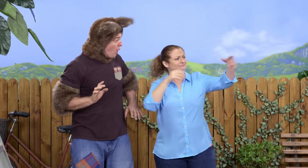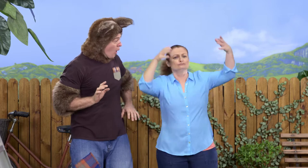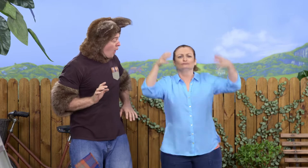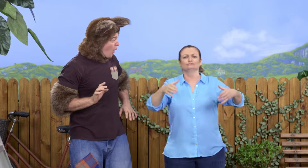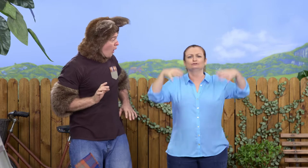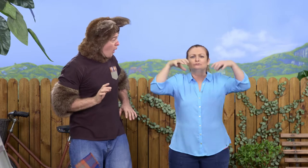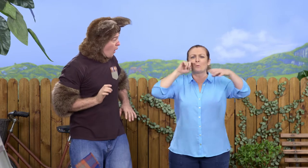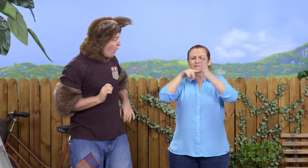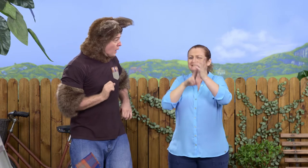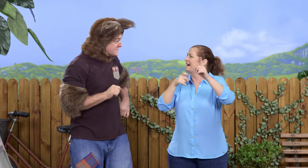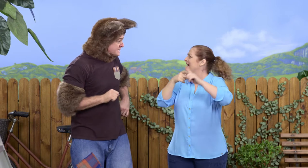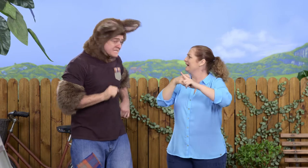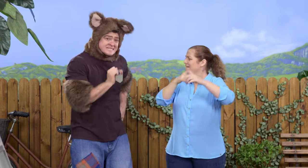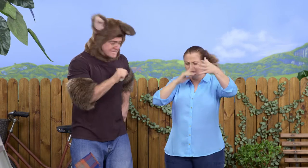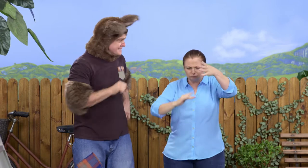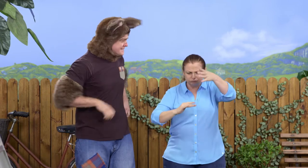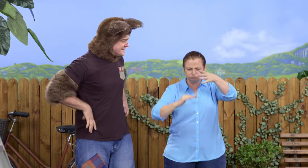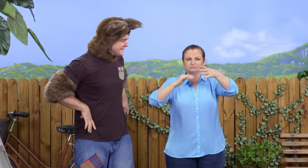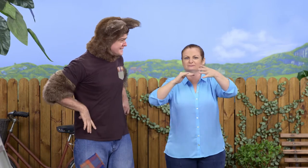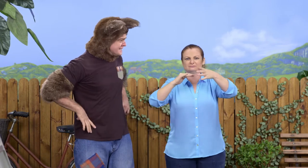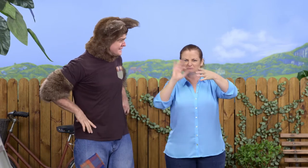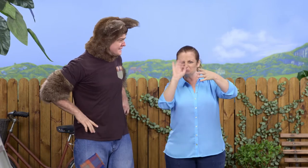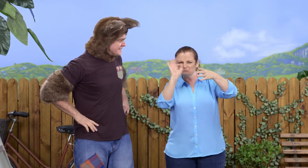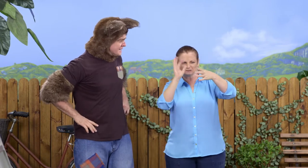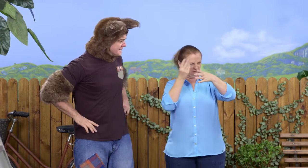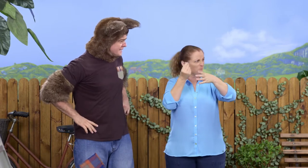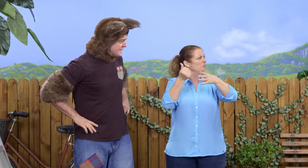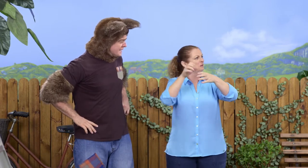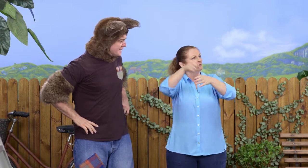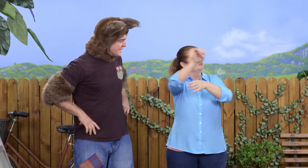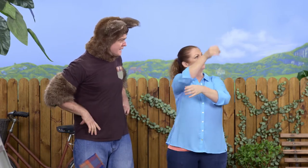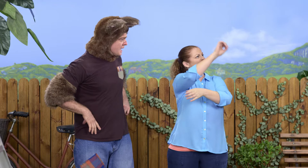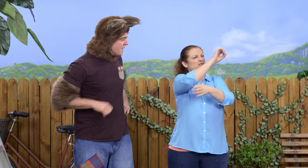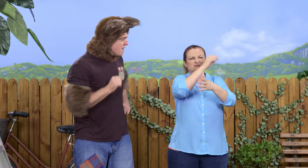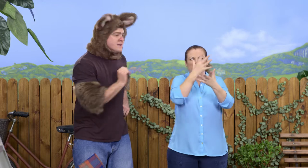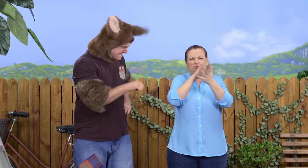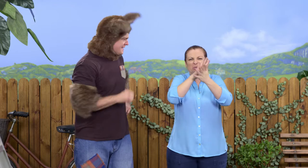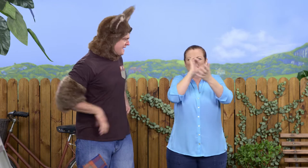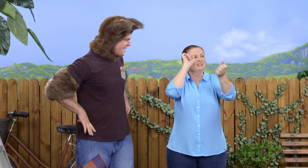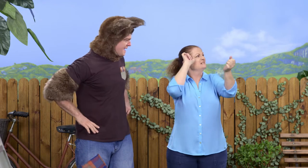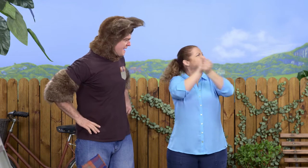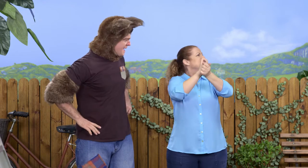We talked about the water tank and how it wasn't filling properly. I think the pipe might be dirty or blocked.